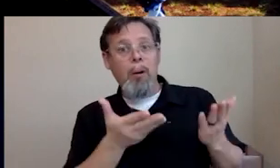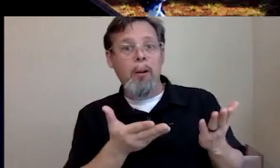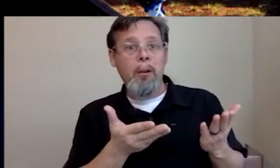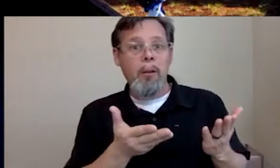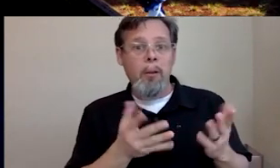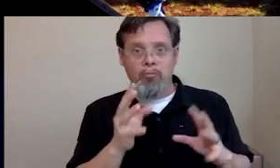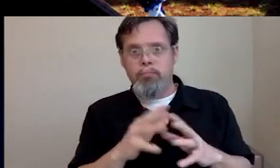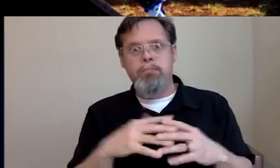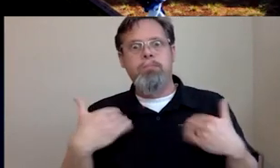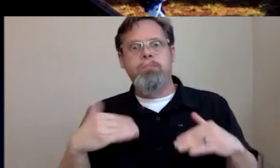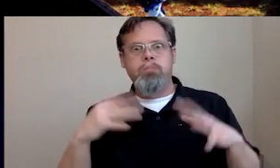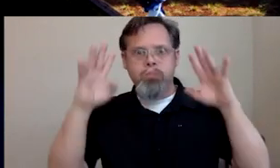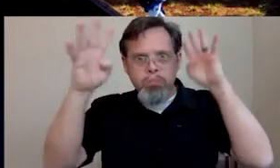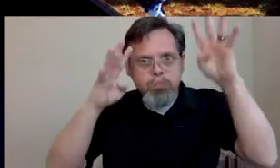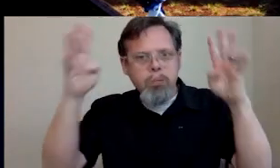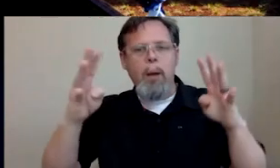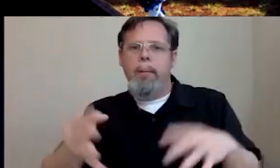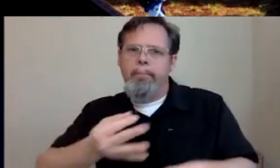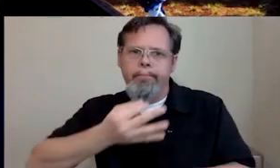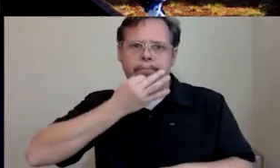creative and talented individual, but you are also